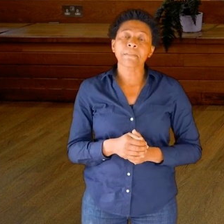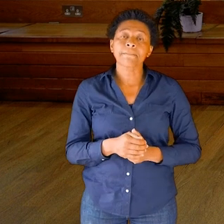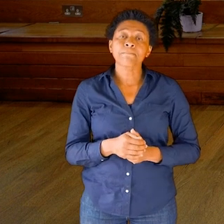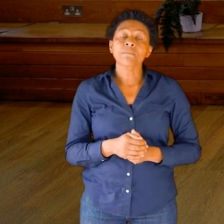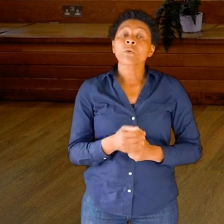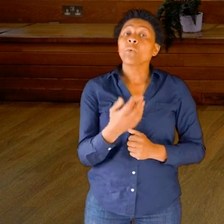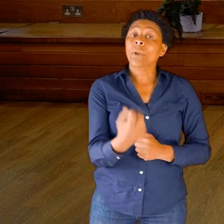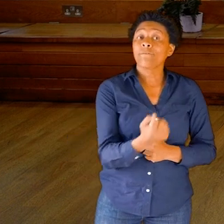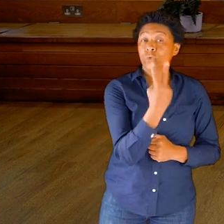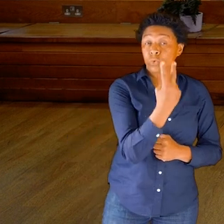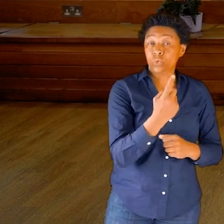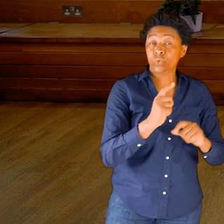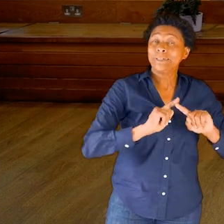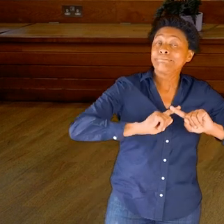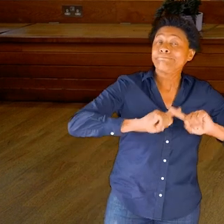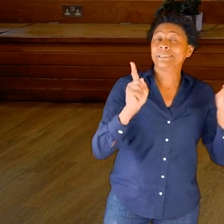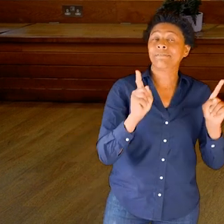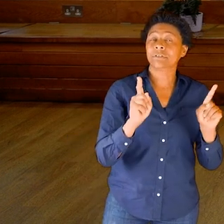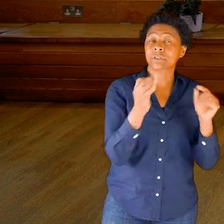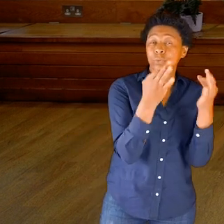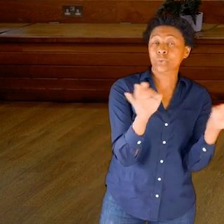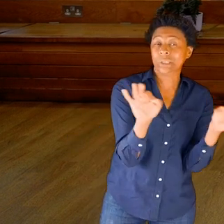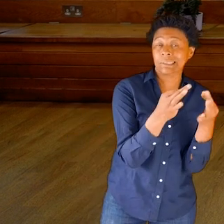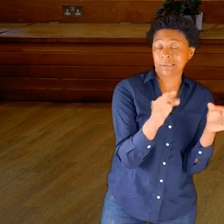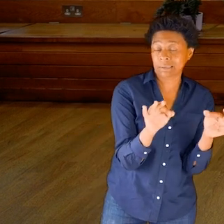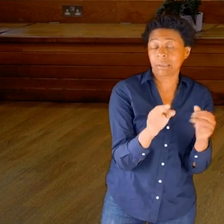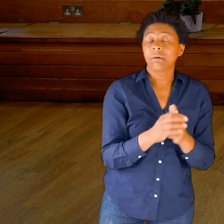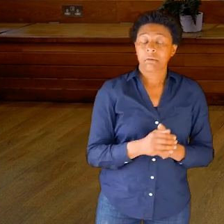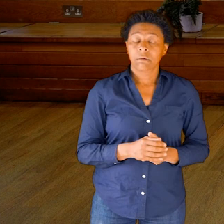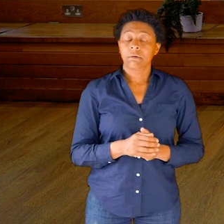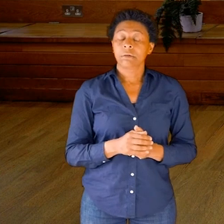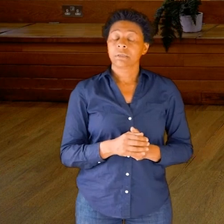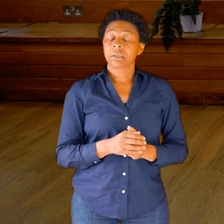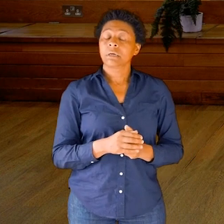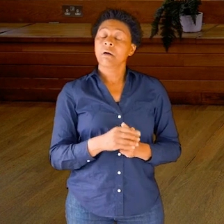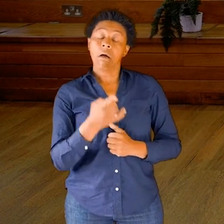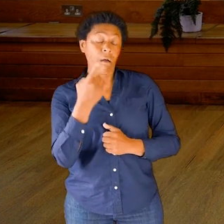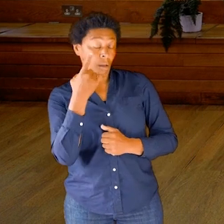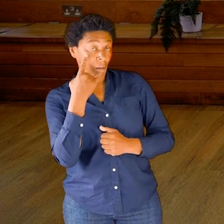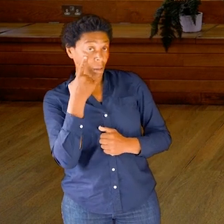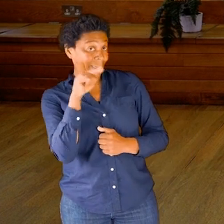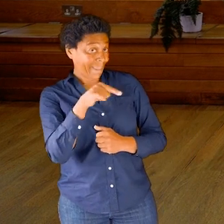two quite different pieces of music, and you can let this